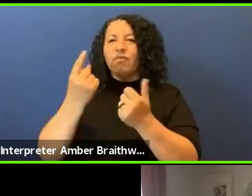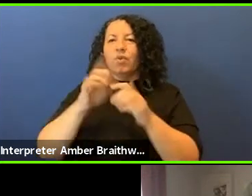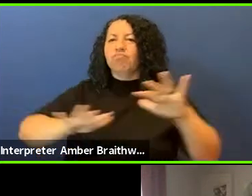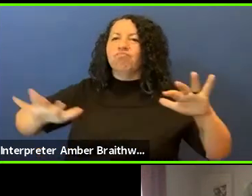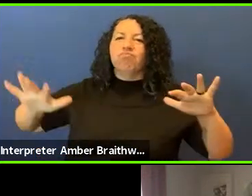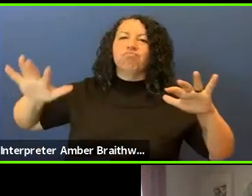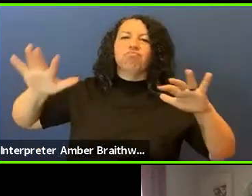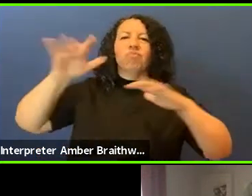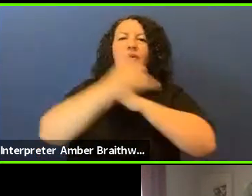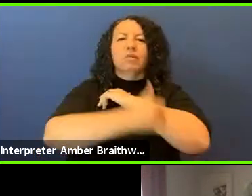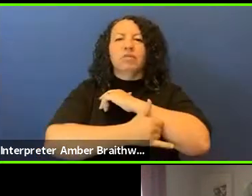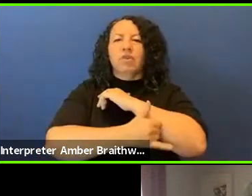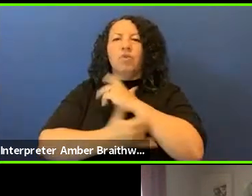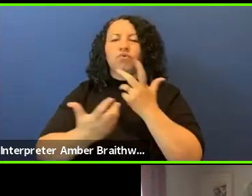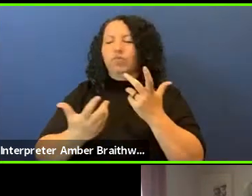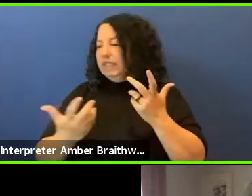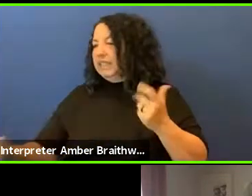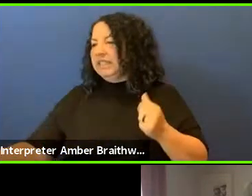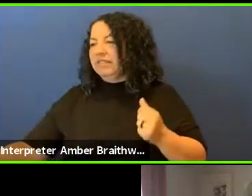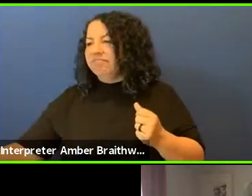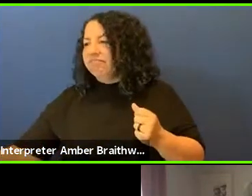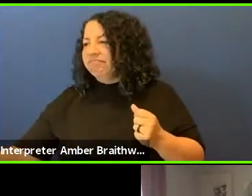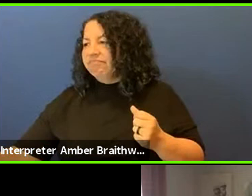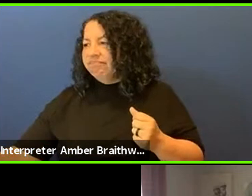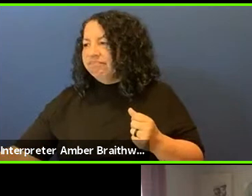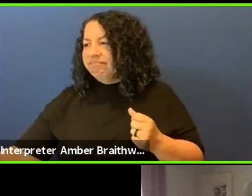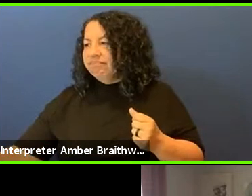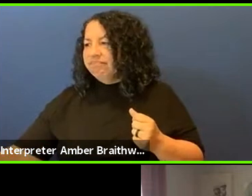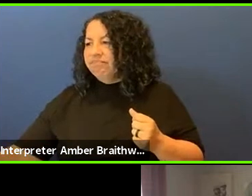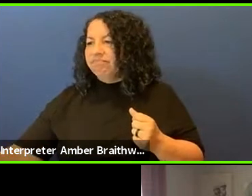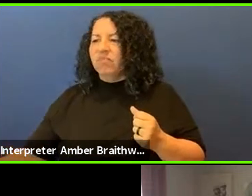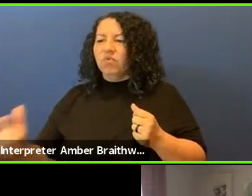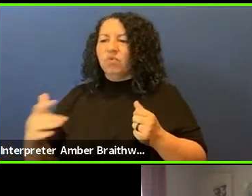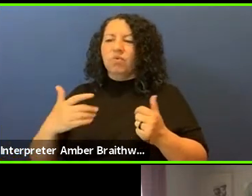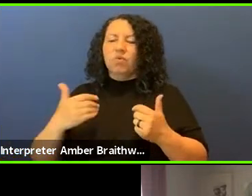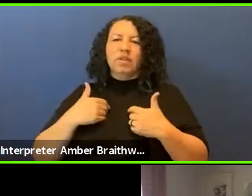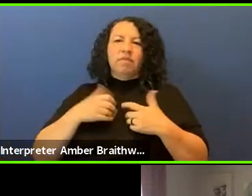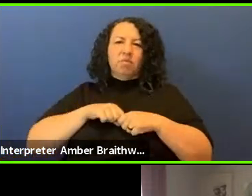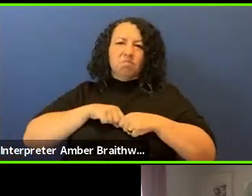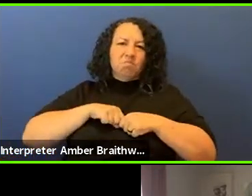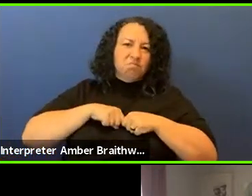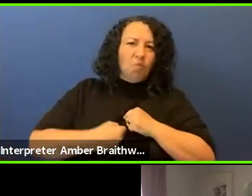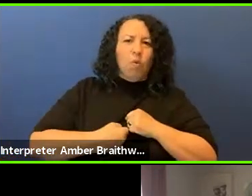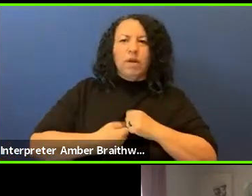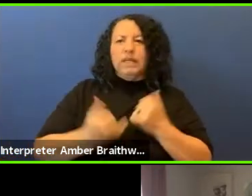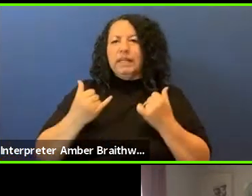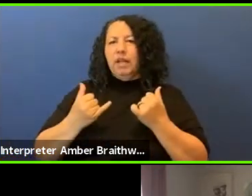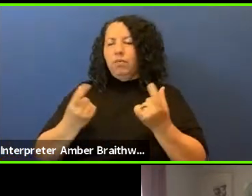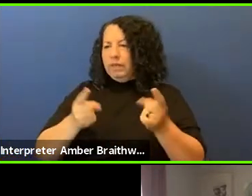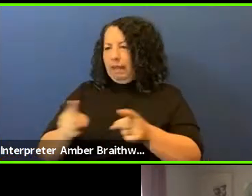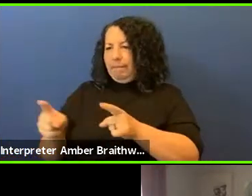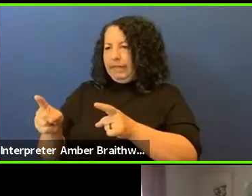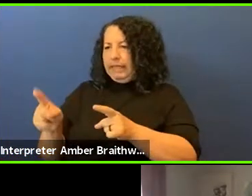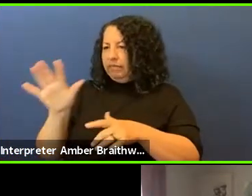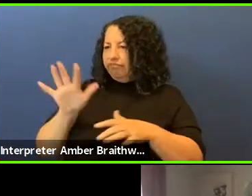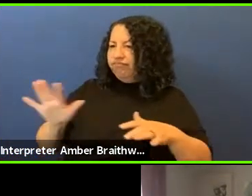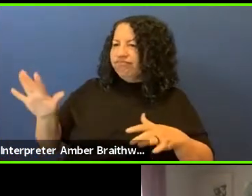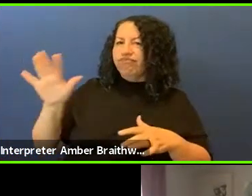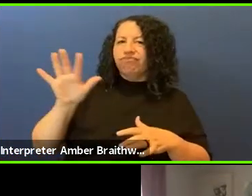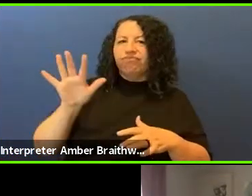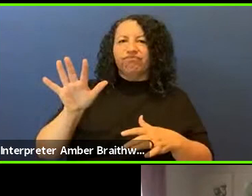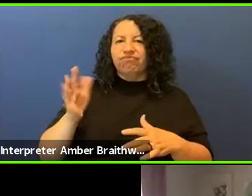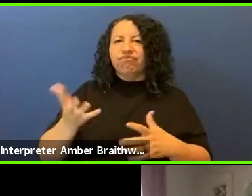who is in mourning today for what is happening.